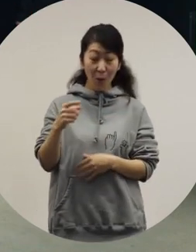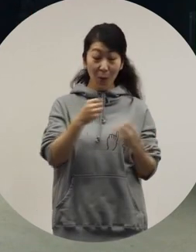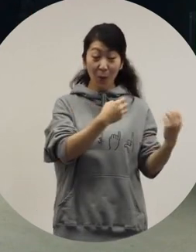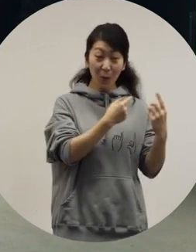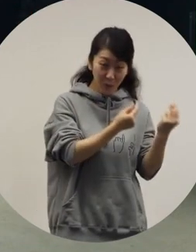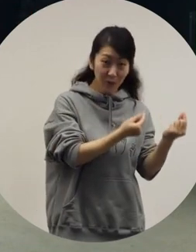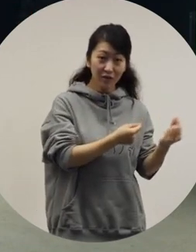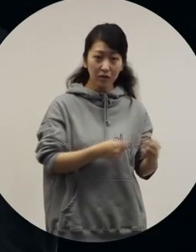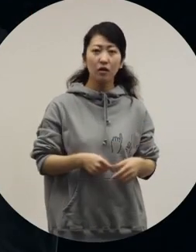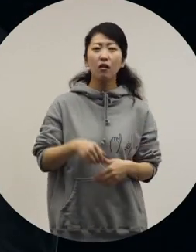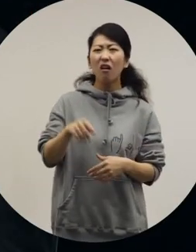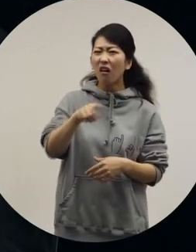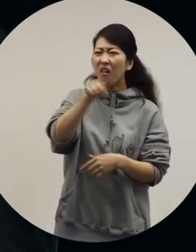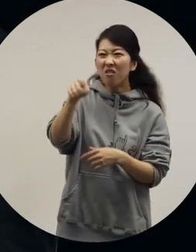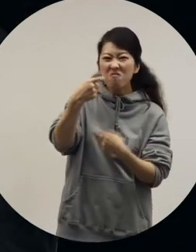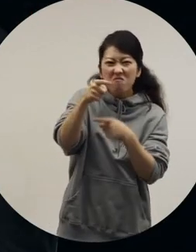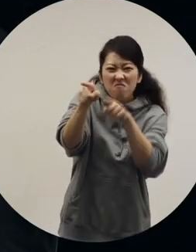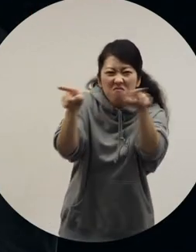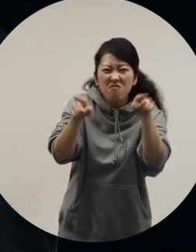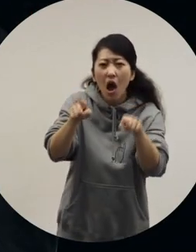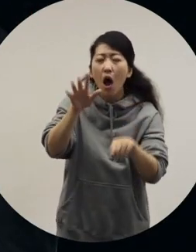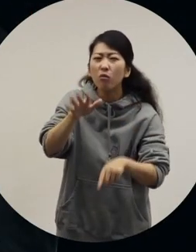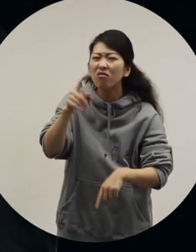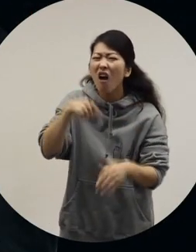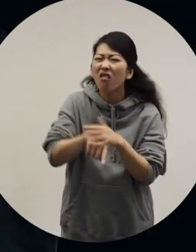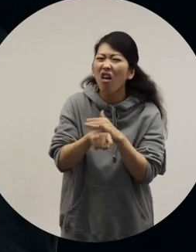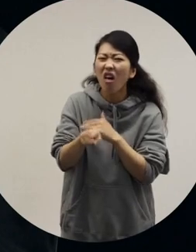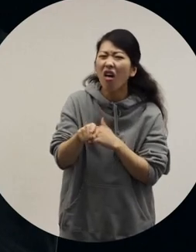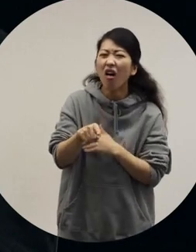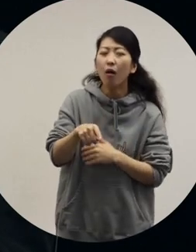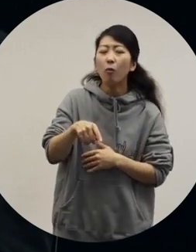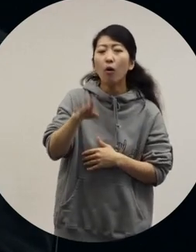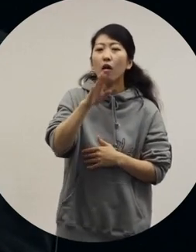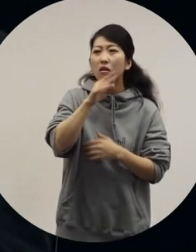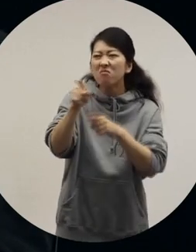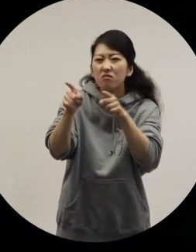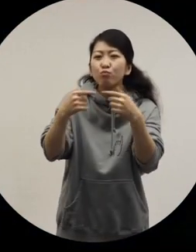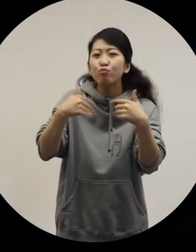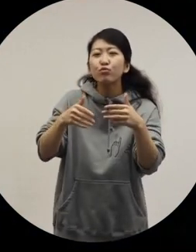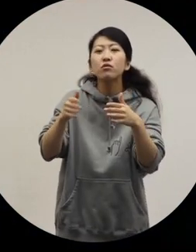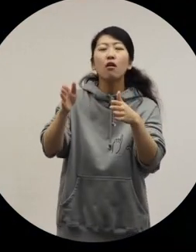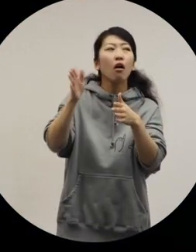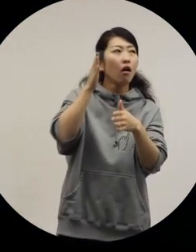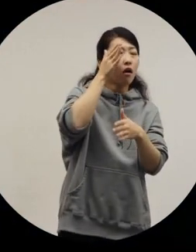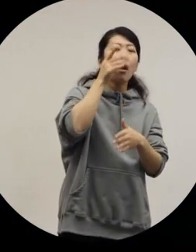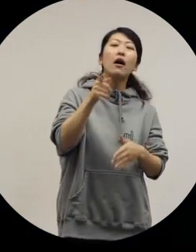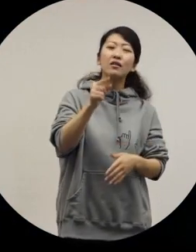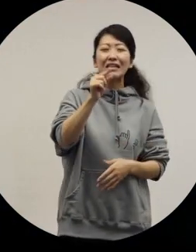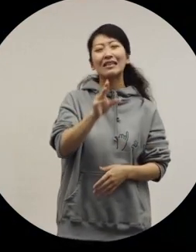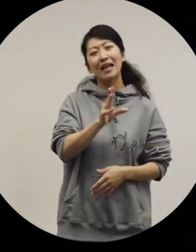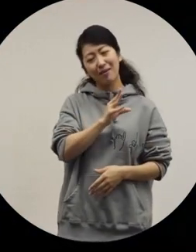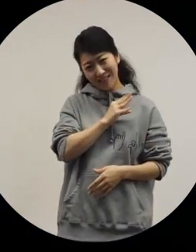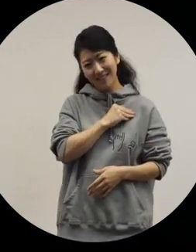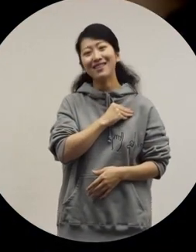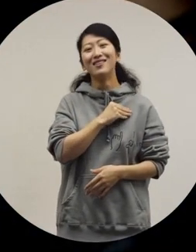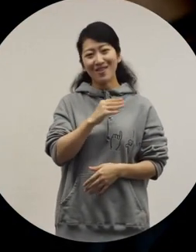I wonder why they are so interested in other people. To lose interest... it may sound a little bit lonely,